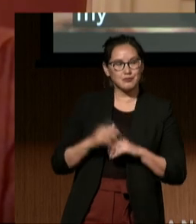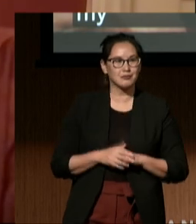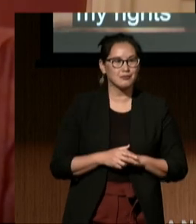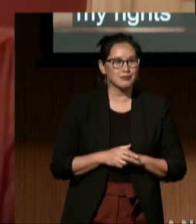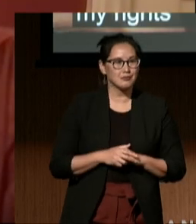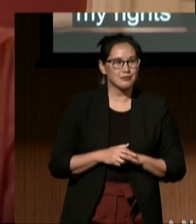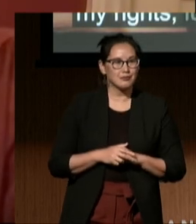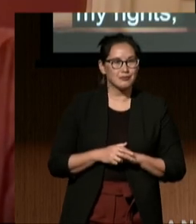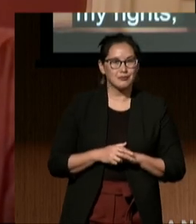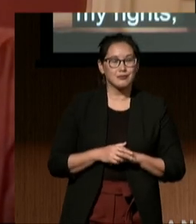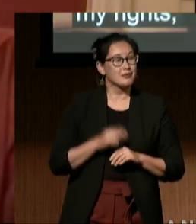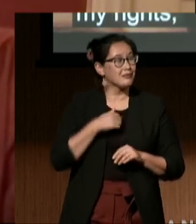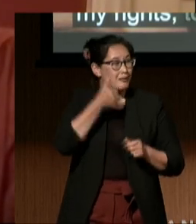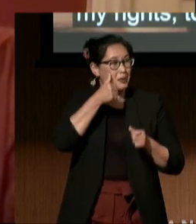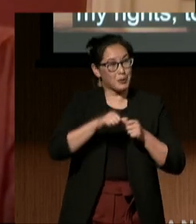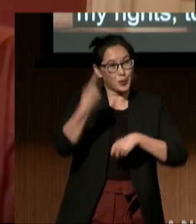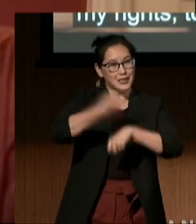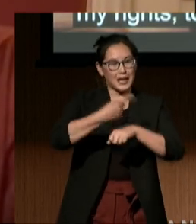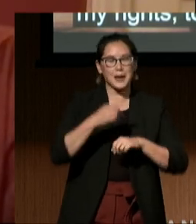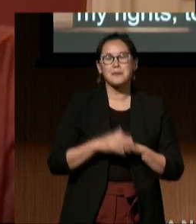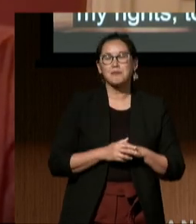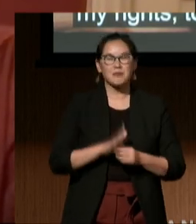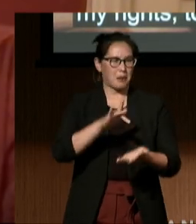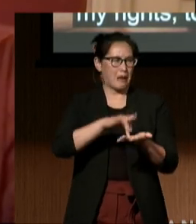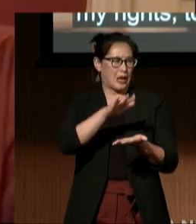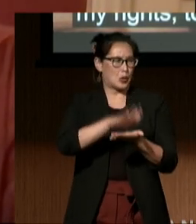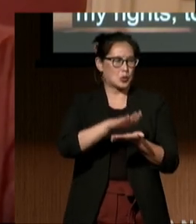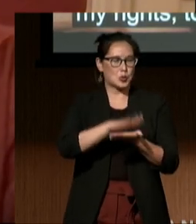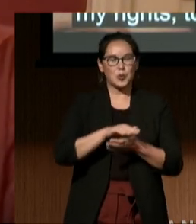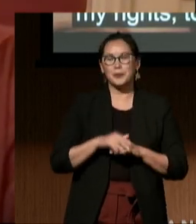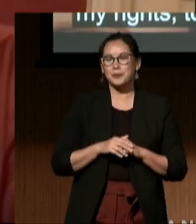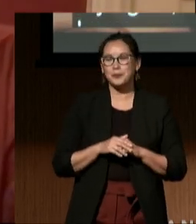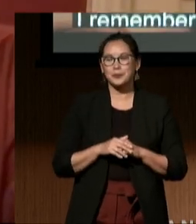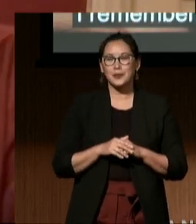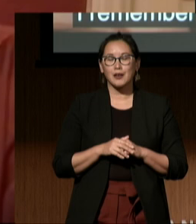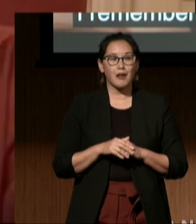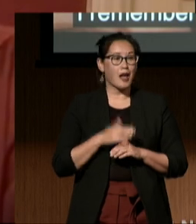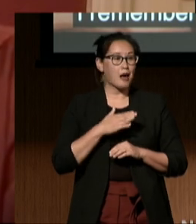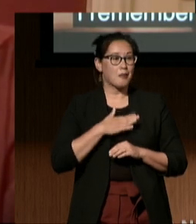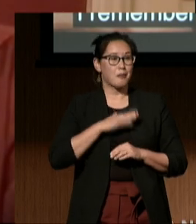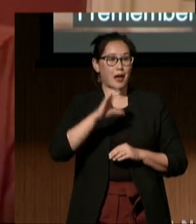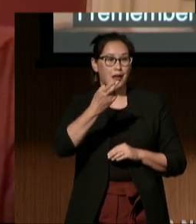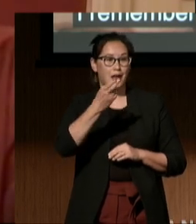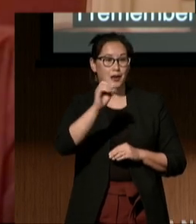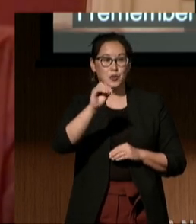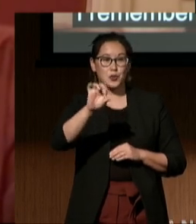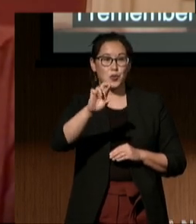I remember one day in middle school being told by my choir teacher that she hadn't gotten